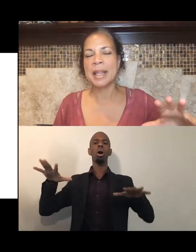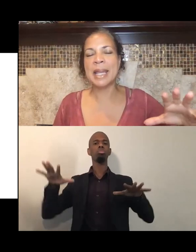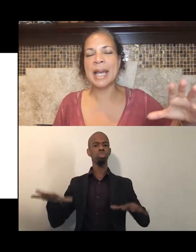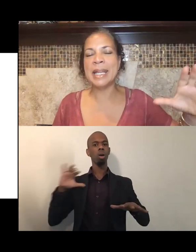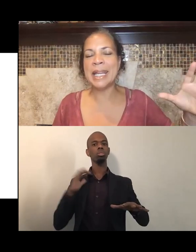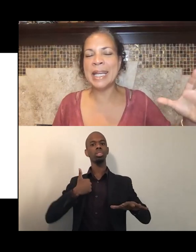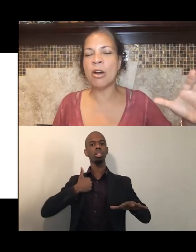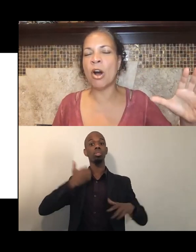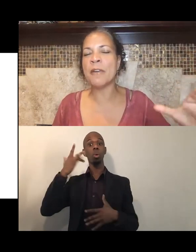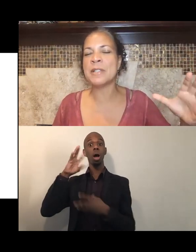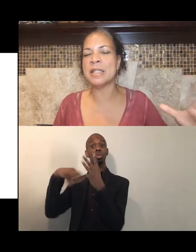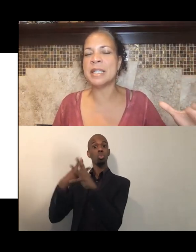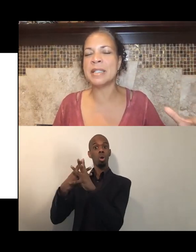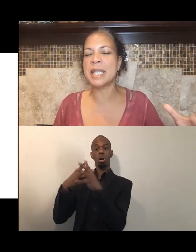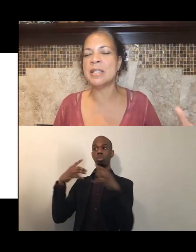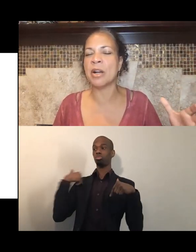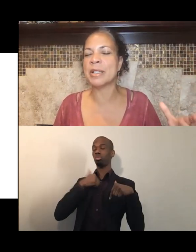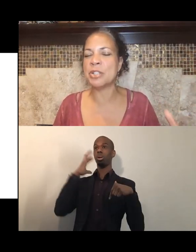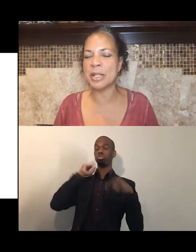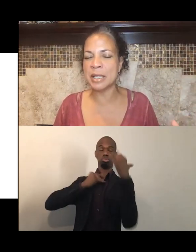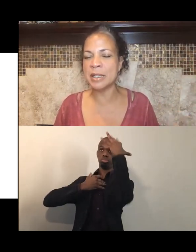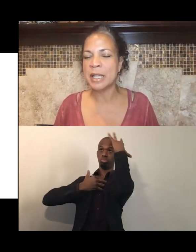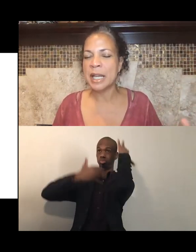that it often dictates our agenda.